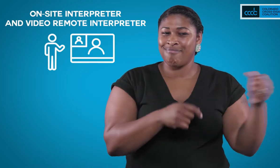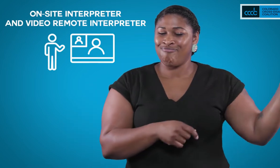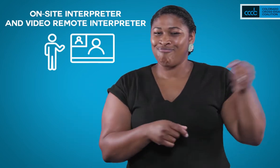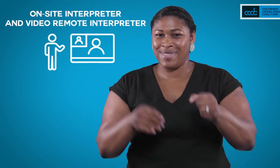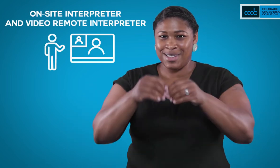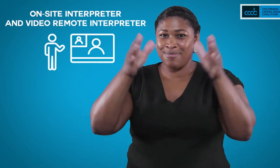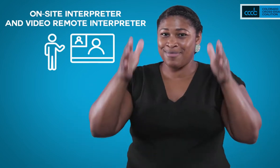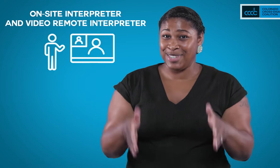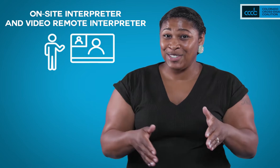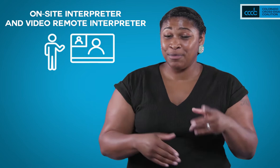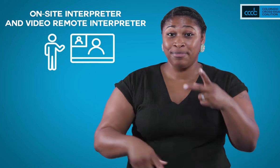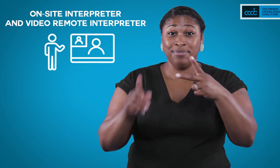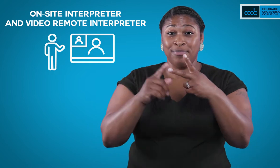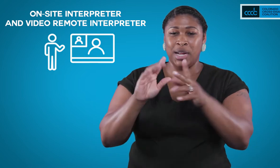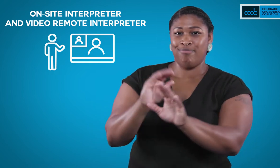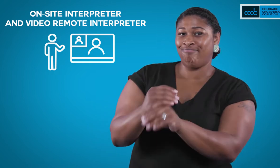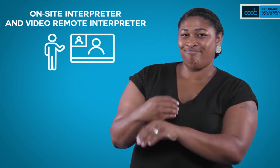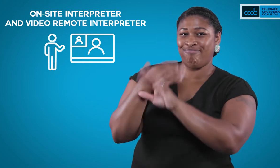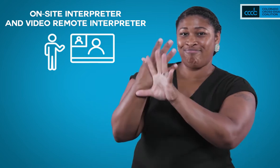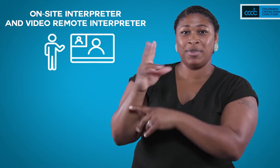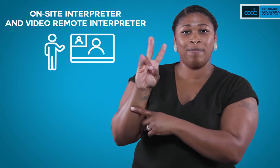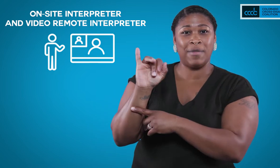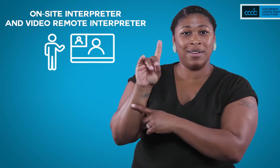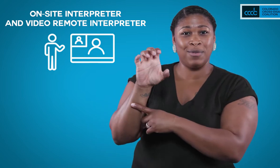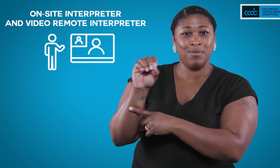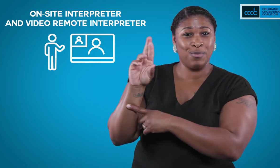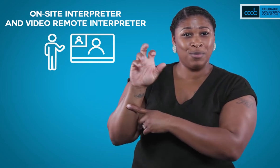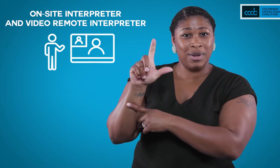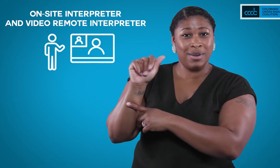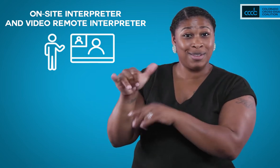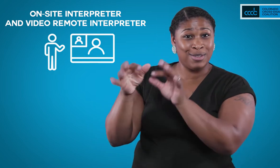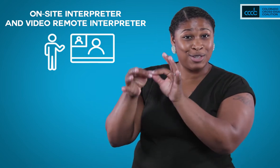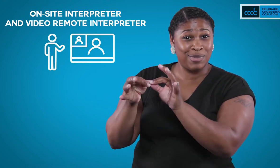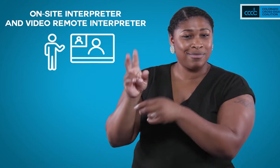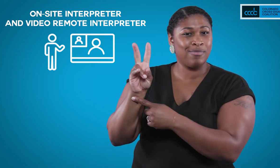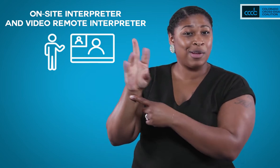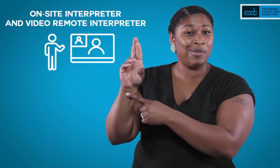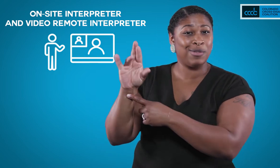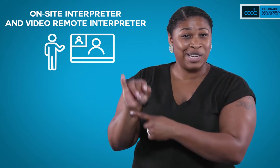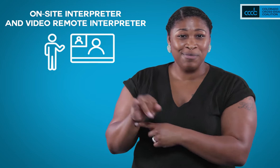in-person and virtually as a Video Relay Interpreter: VRI.